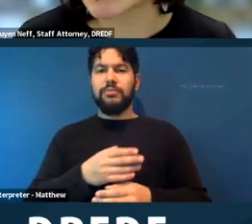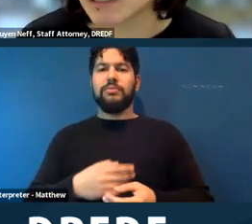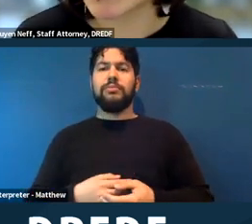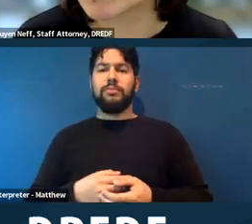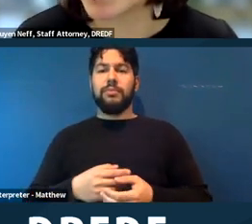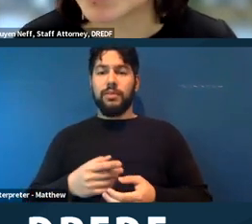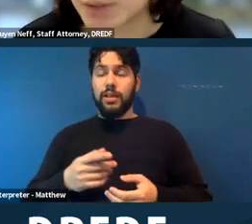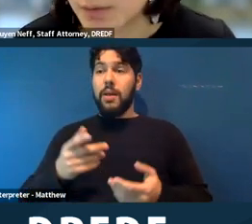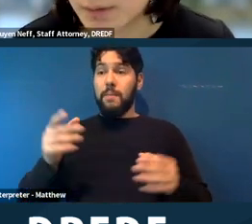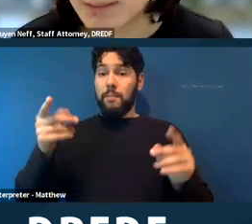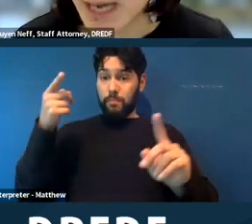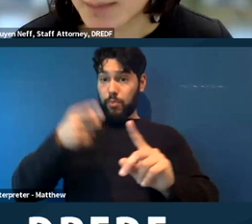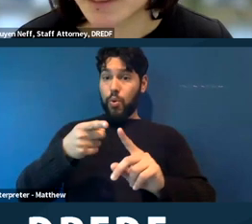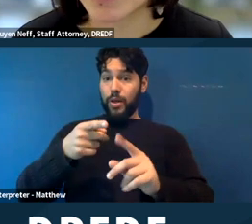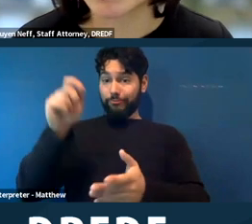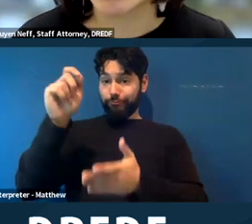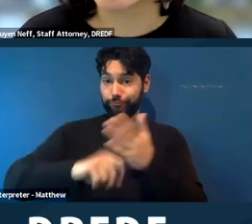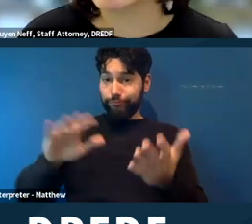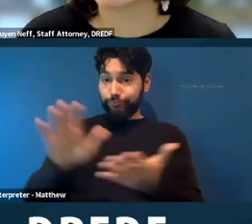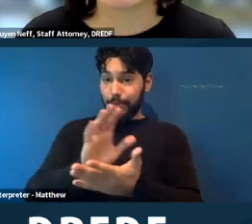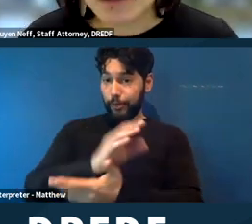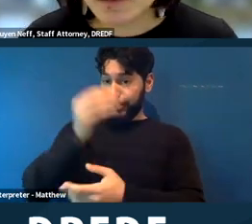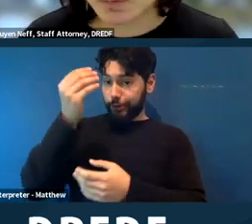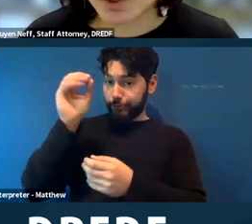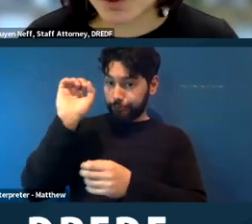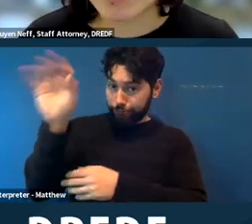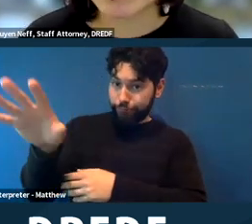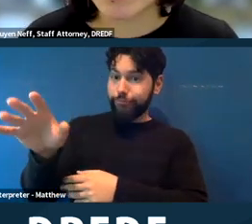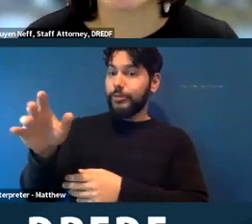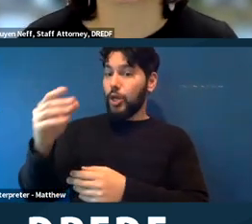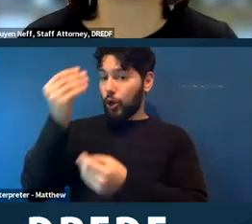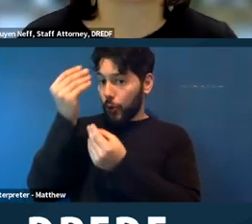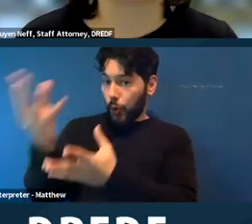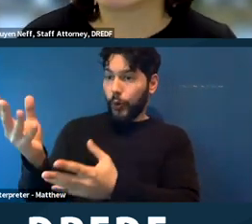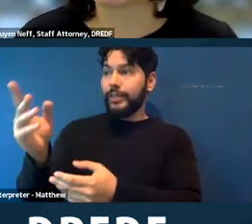to let the person know that it's happening, just because you give someone a notice doesn't prevent